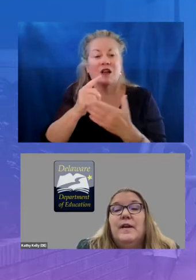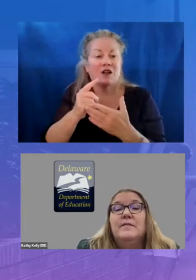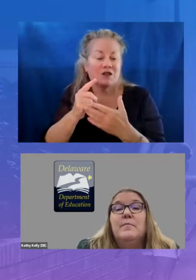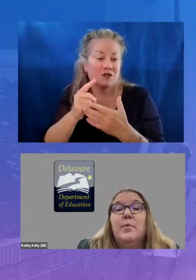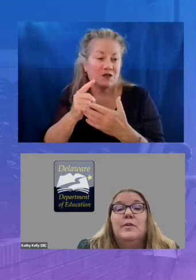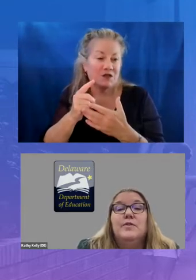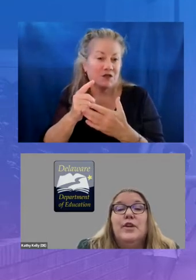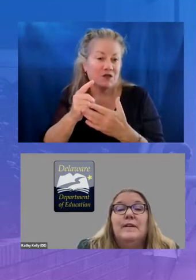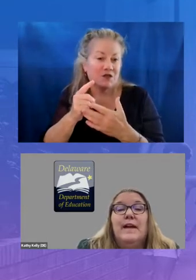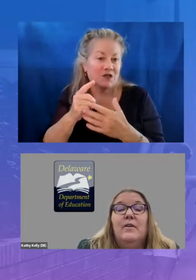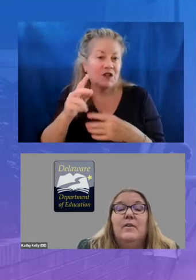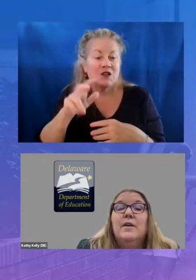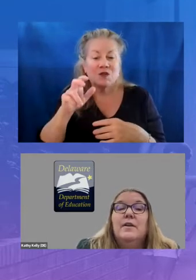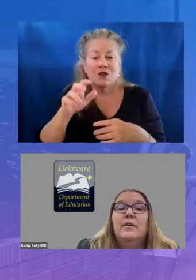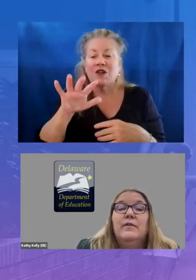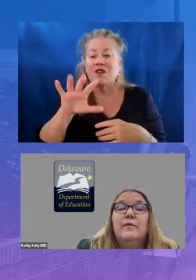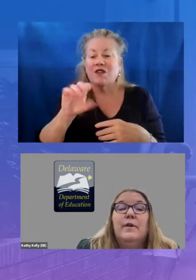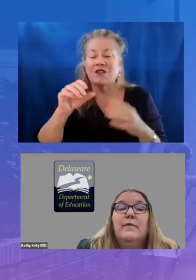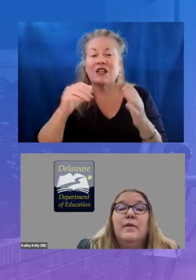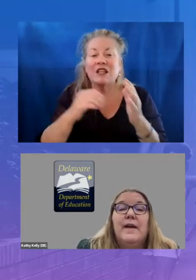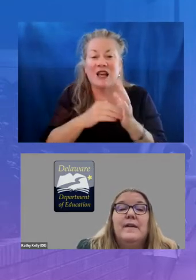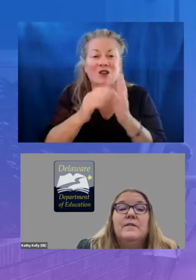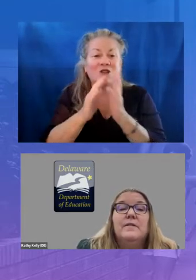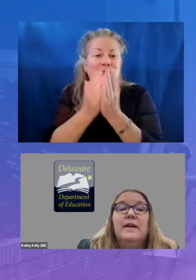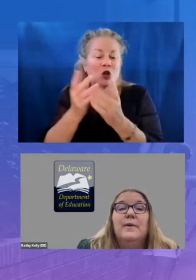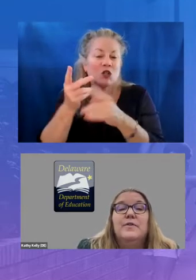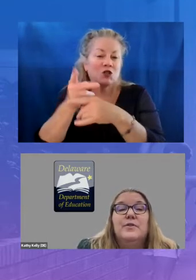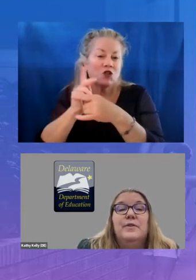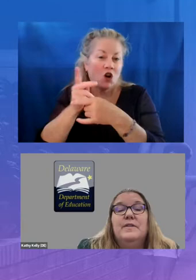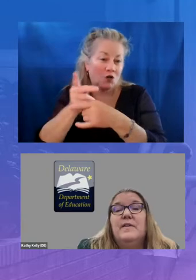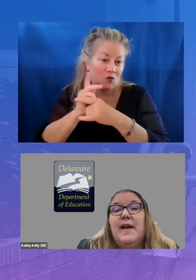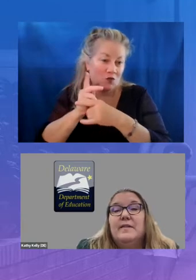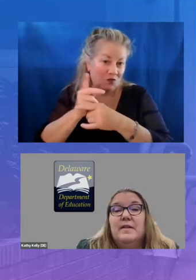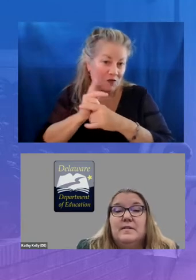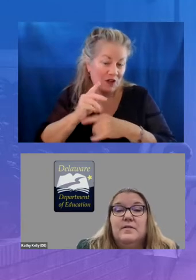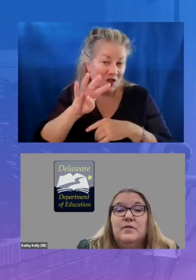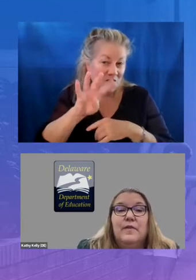000 books checked out nearly forty four thousand delaware students have accessed the service